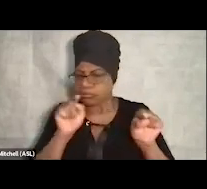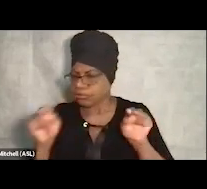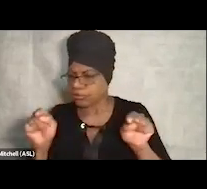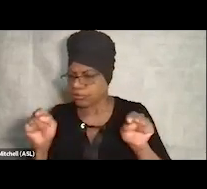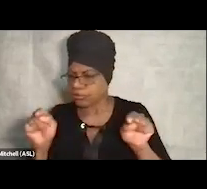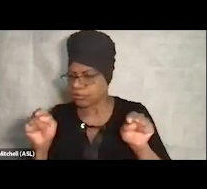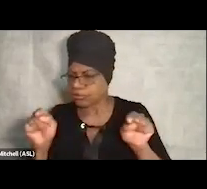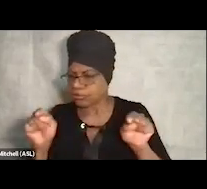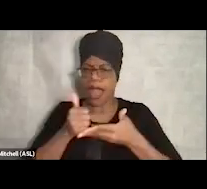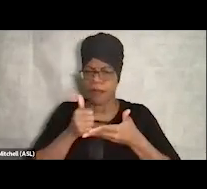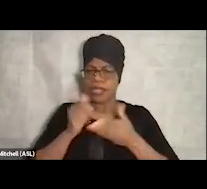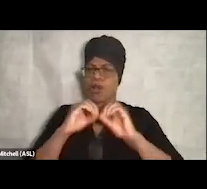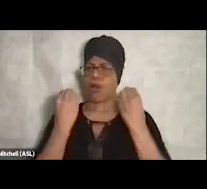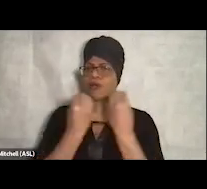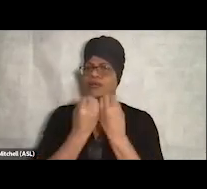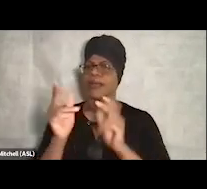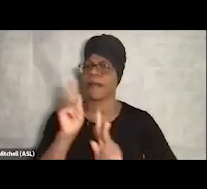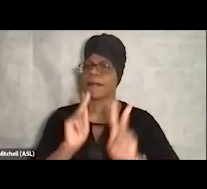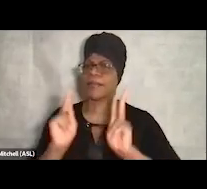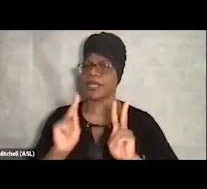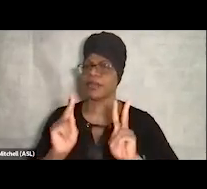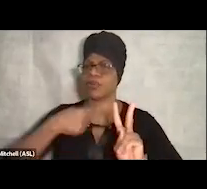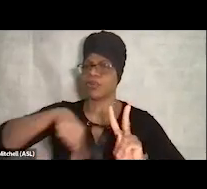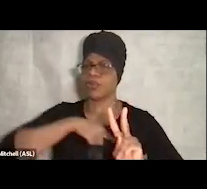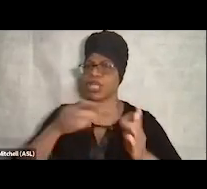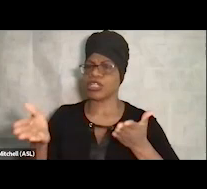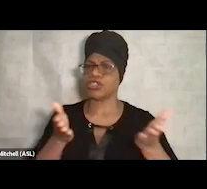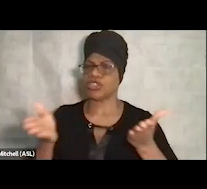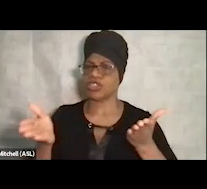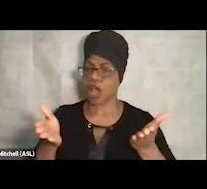and the people we serve?", but to try to just stay in the moment